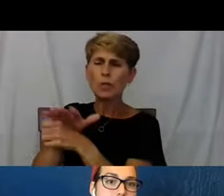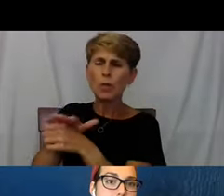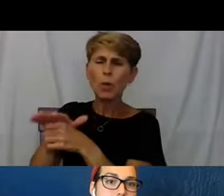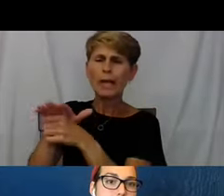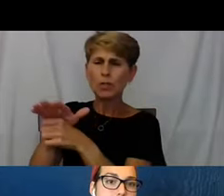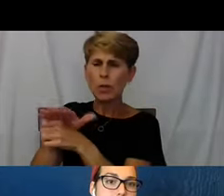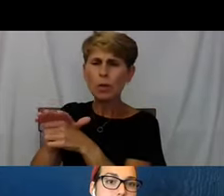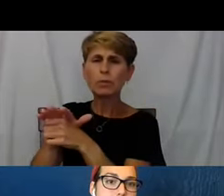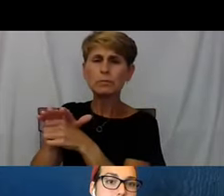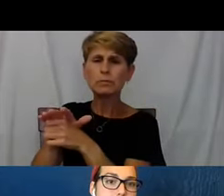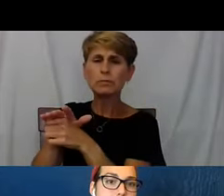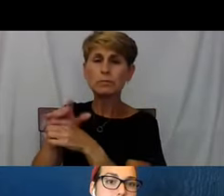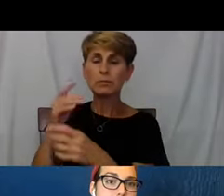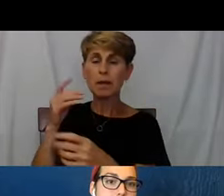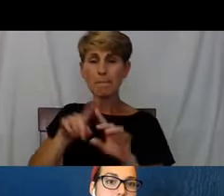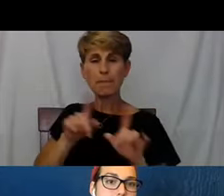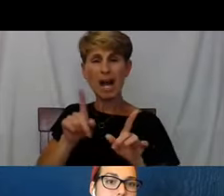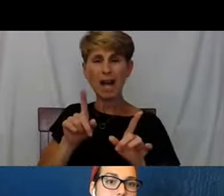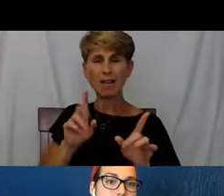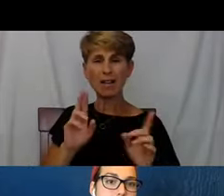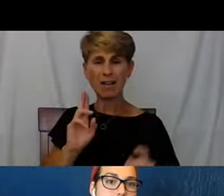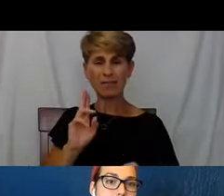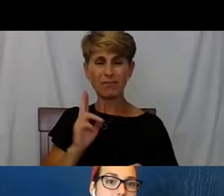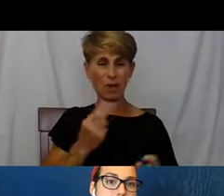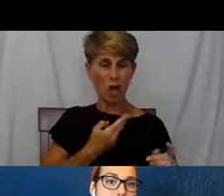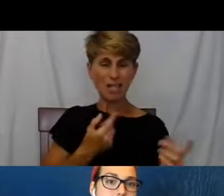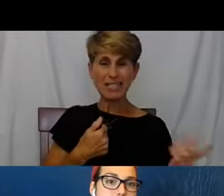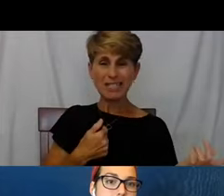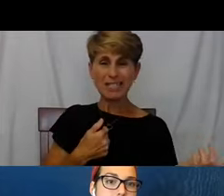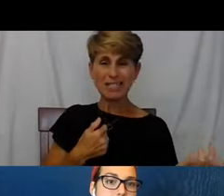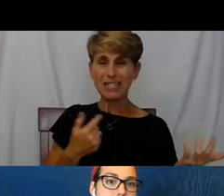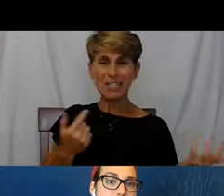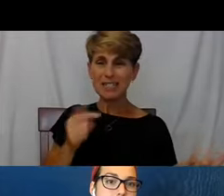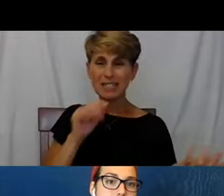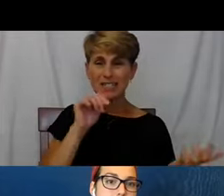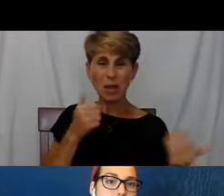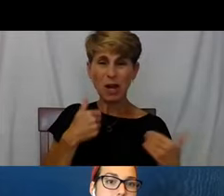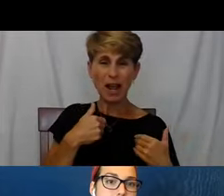For those of us who are domicidally challenged it's like trauma.